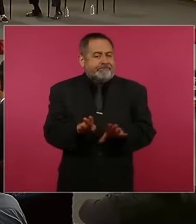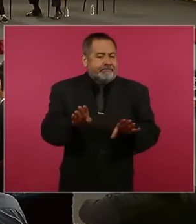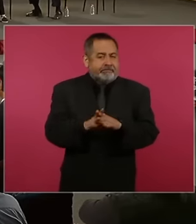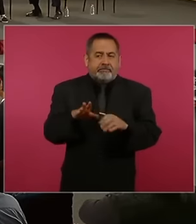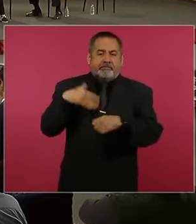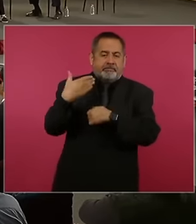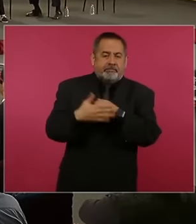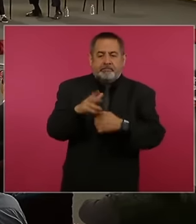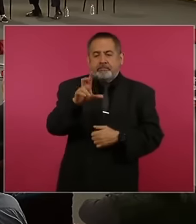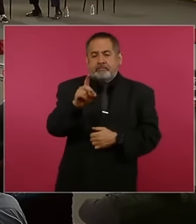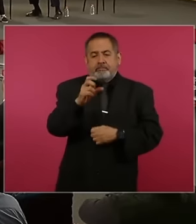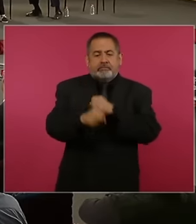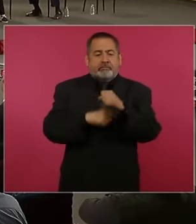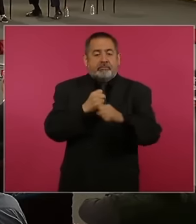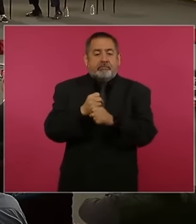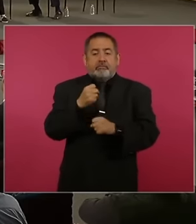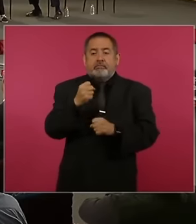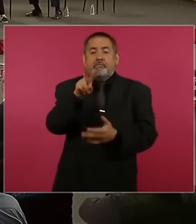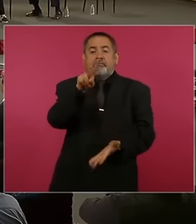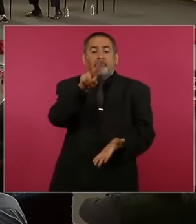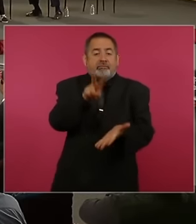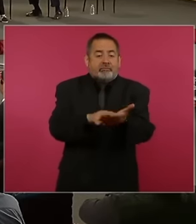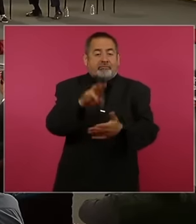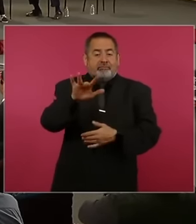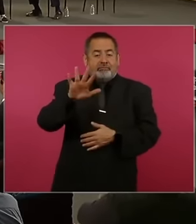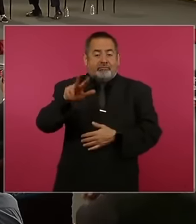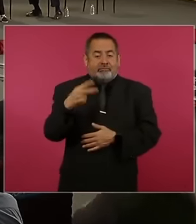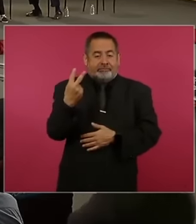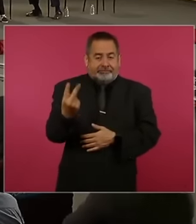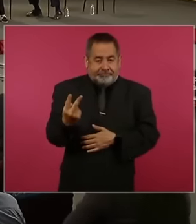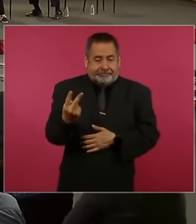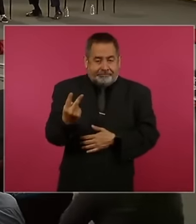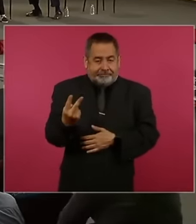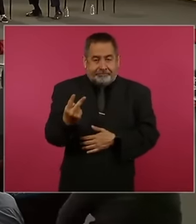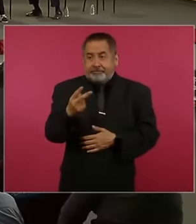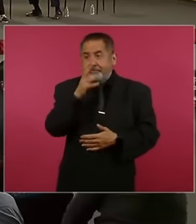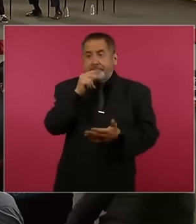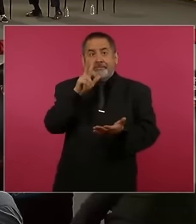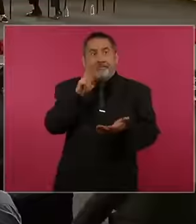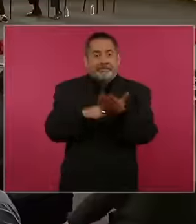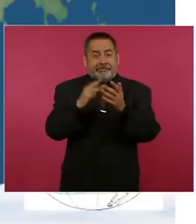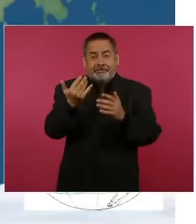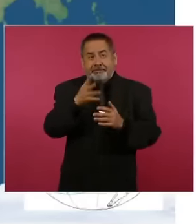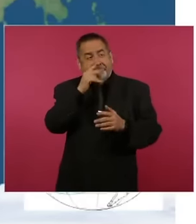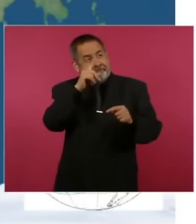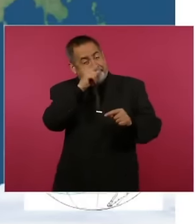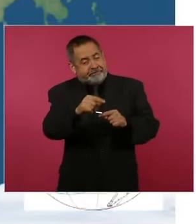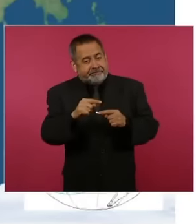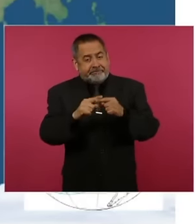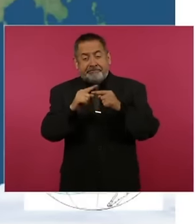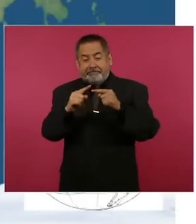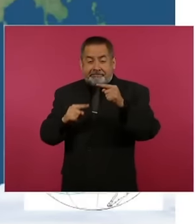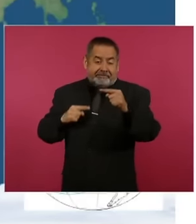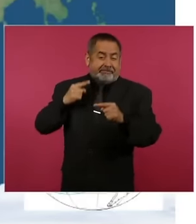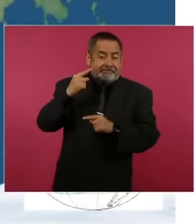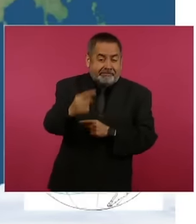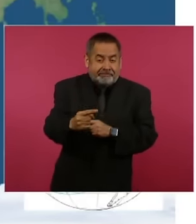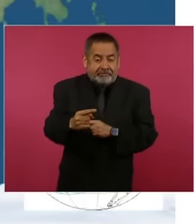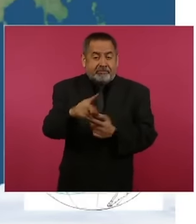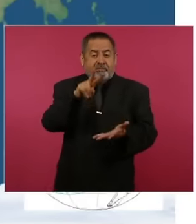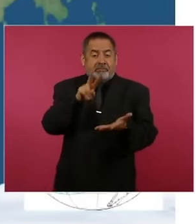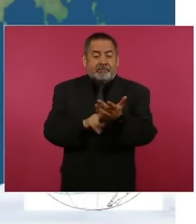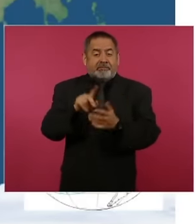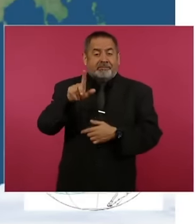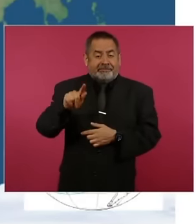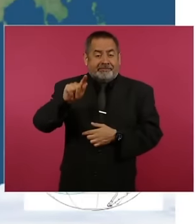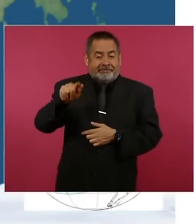2052 eh And if we can't in 2052 I think the next one will be in 2078. I think